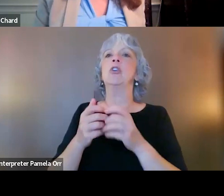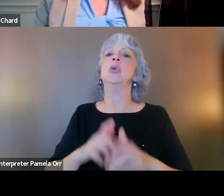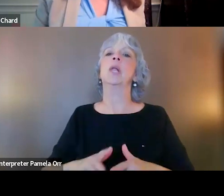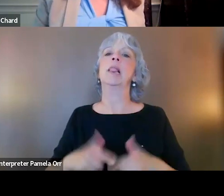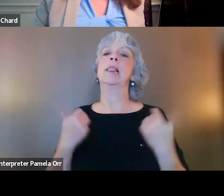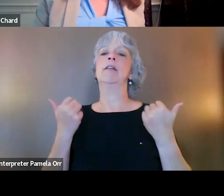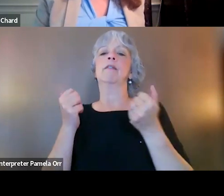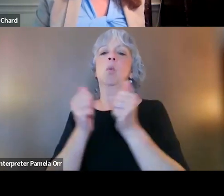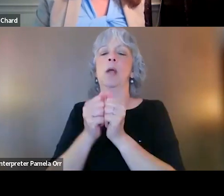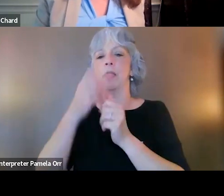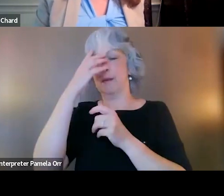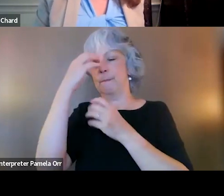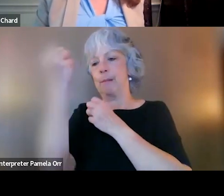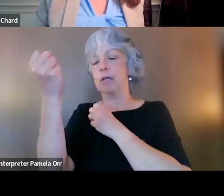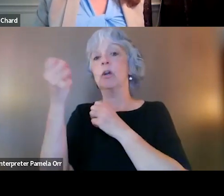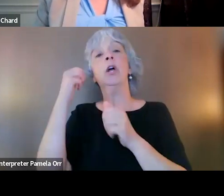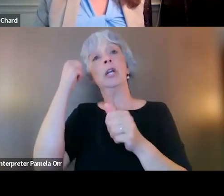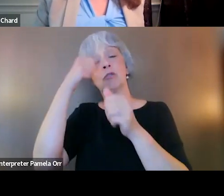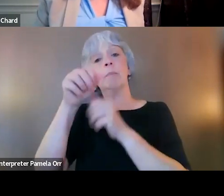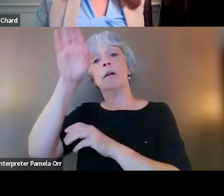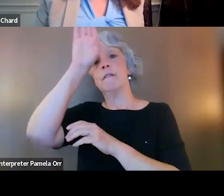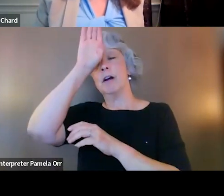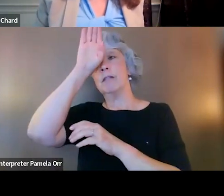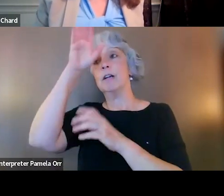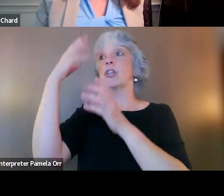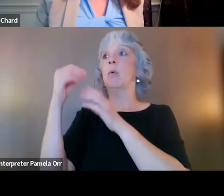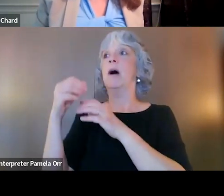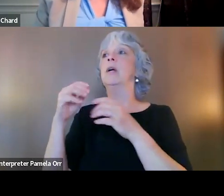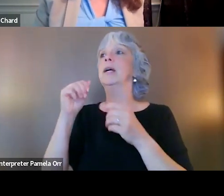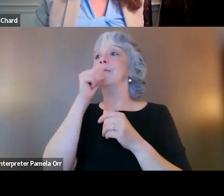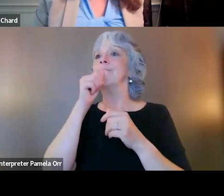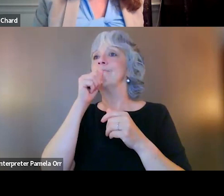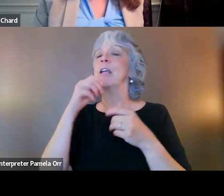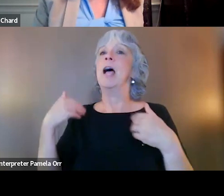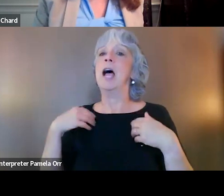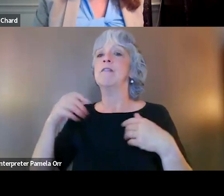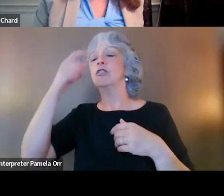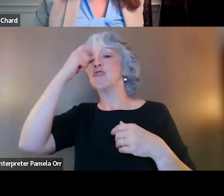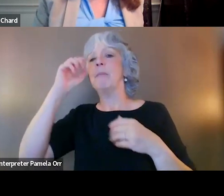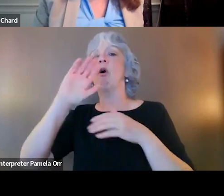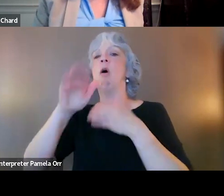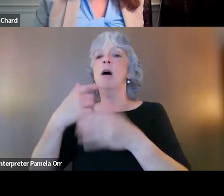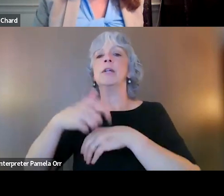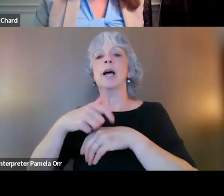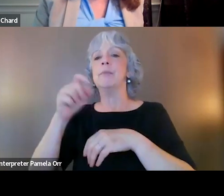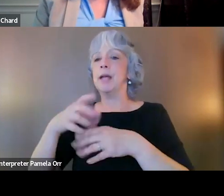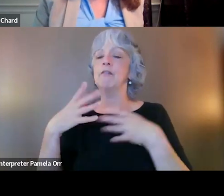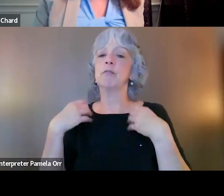Let's remind ourselves that firefighters go out and suffer from traumas all the time. They have to recover or they can't continue being a firefighter.